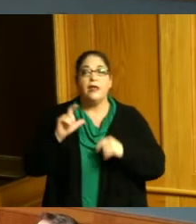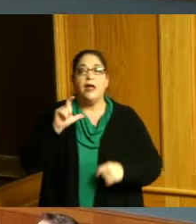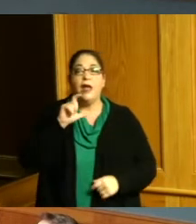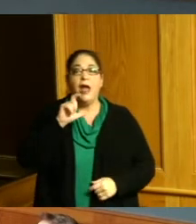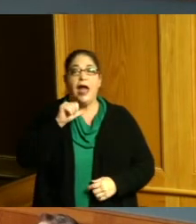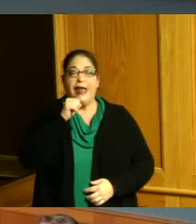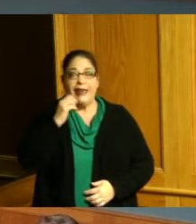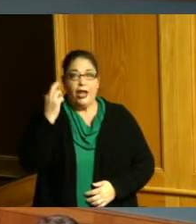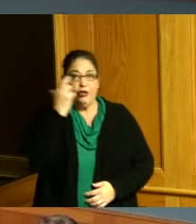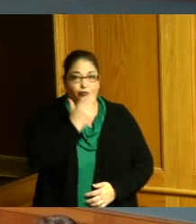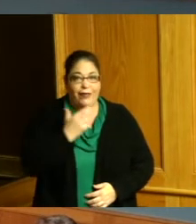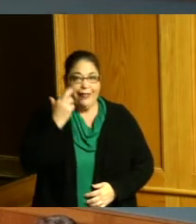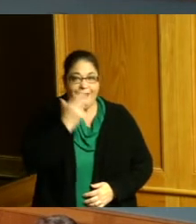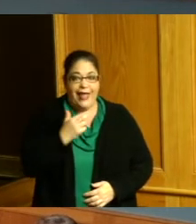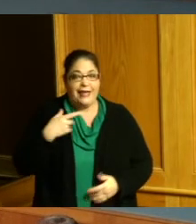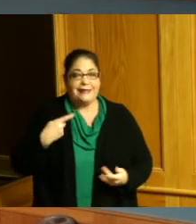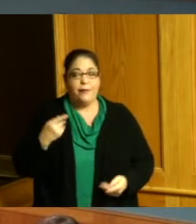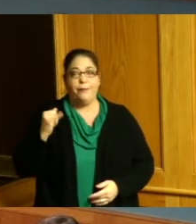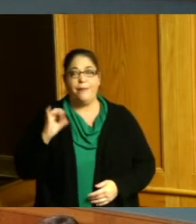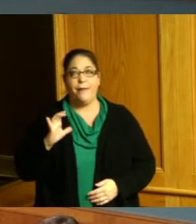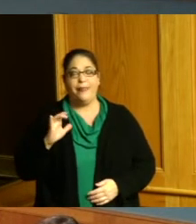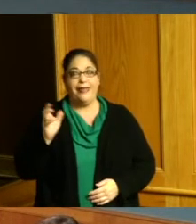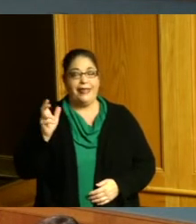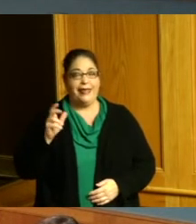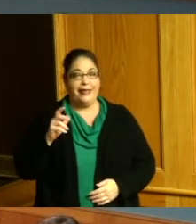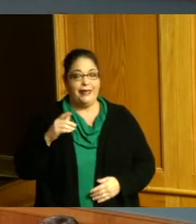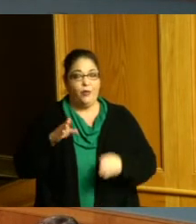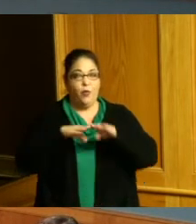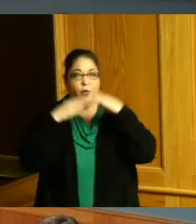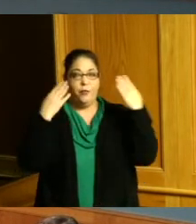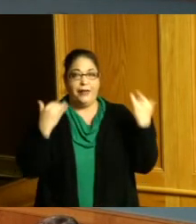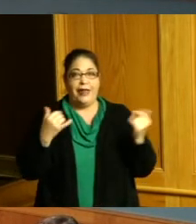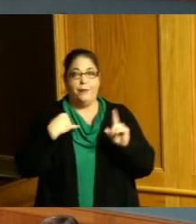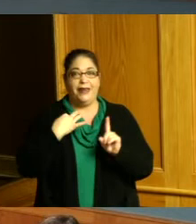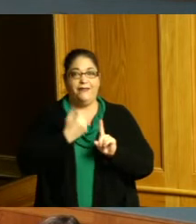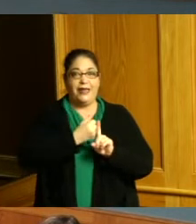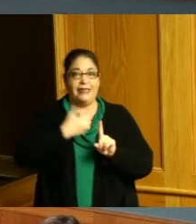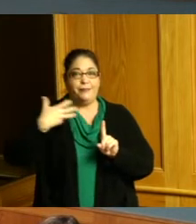saved my other comments but this lets me expand a little bit on what I was saying